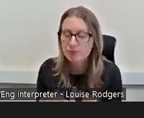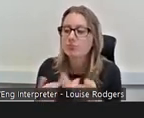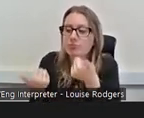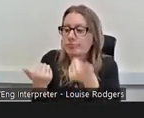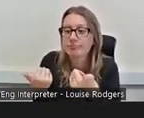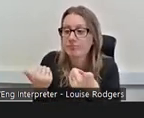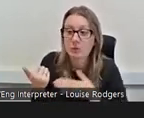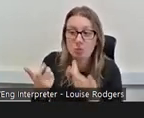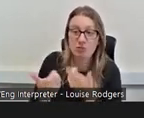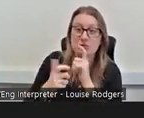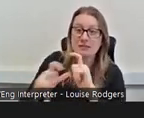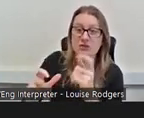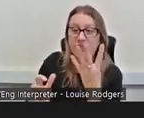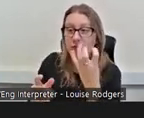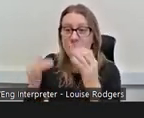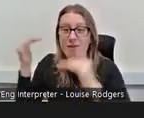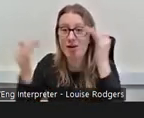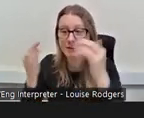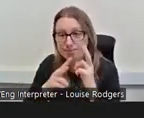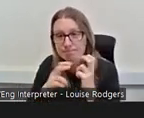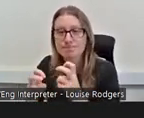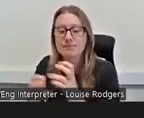do it for more Highers, why don't you go off and be a hairdresser?’.